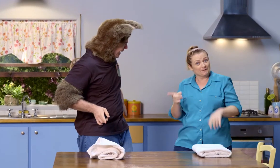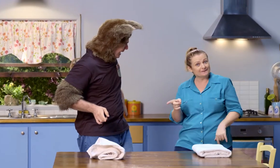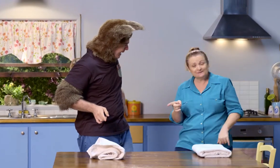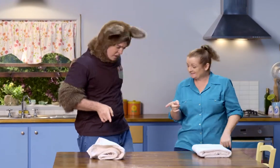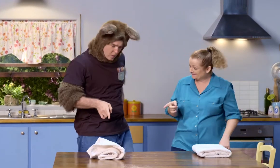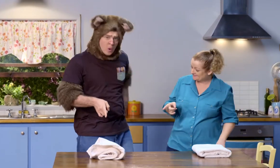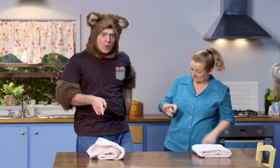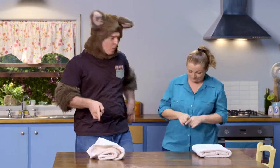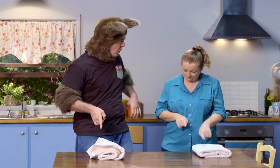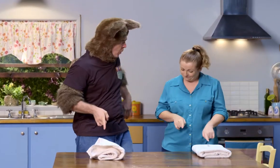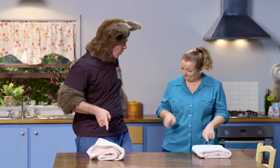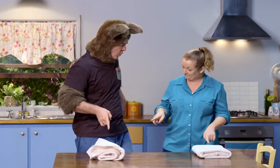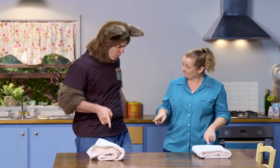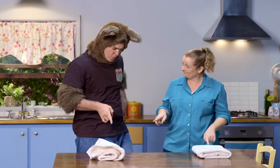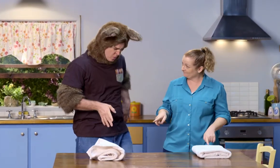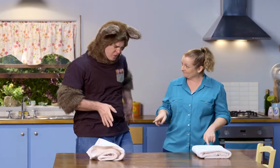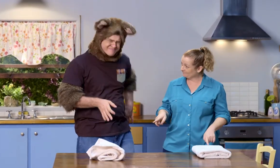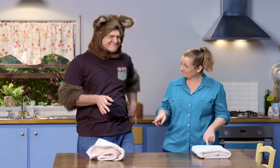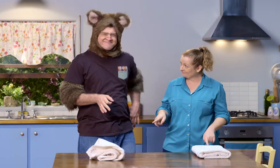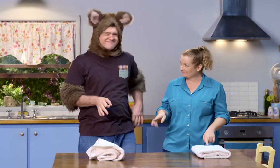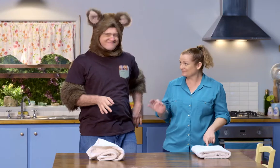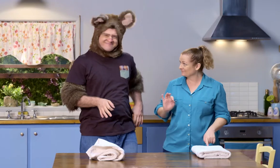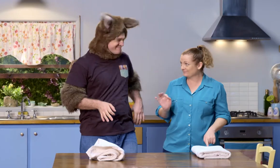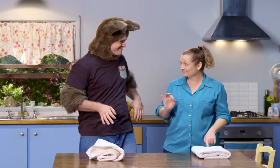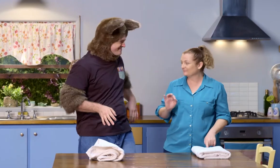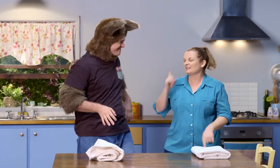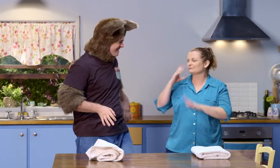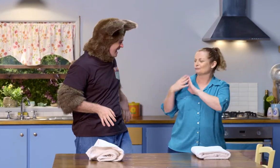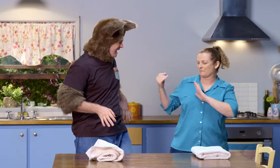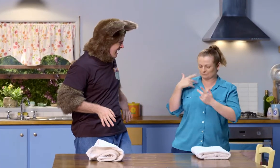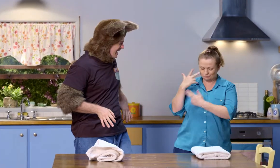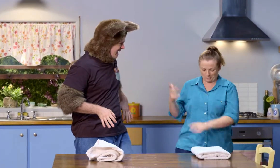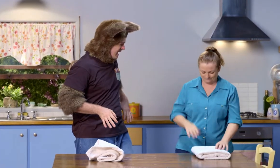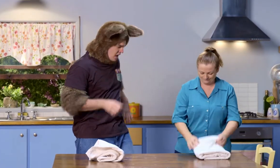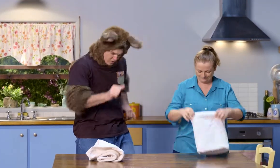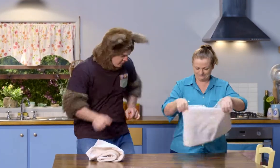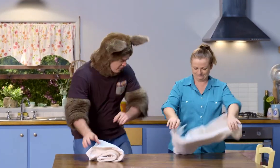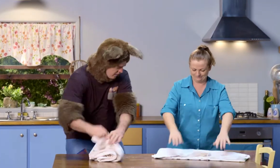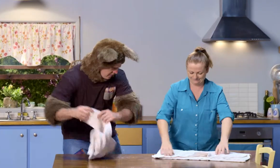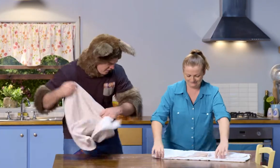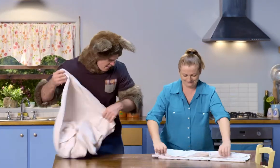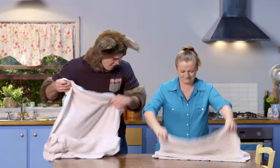Is it nice and neat, though? Does it look like mine? Oh, no, it doesn't. No. I'll show you. You copy me. OK.